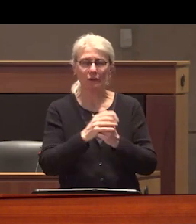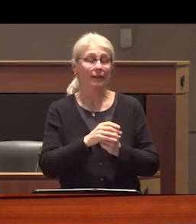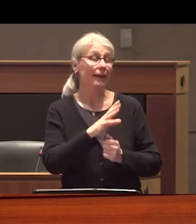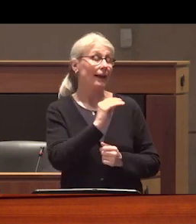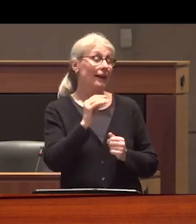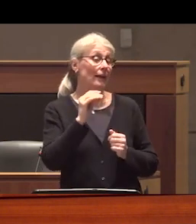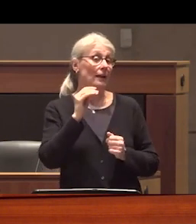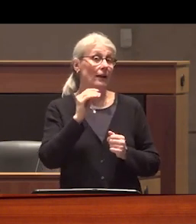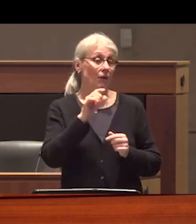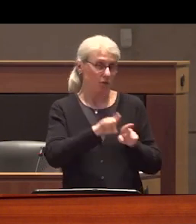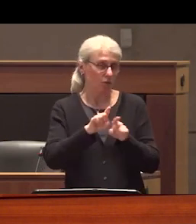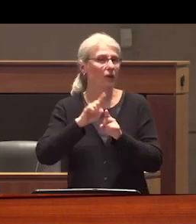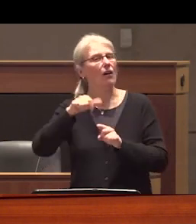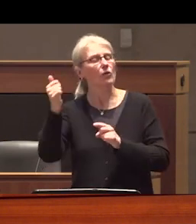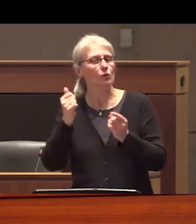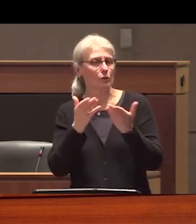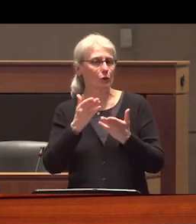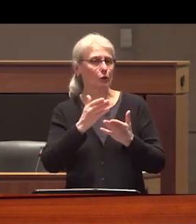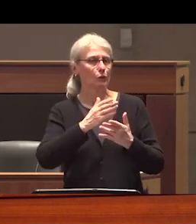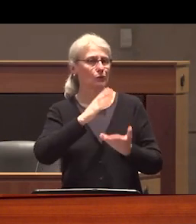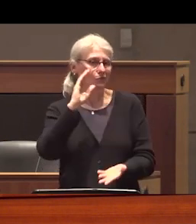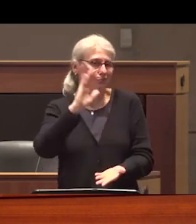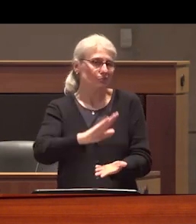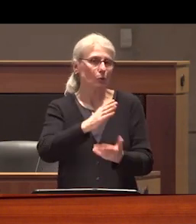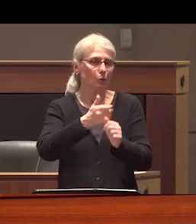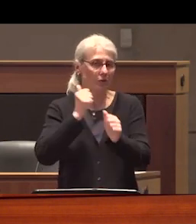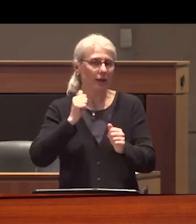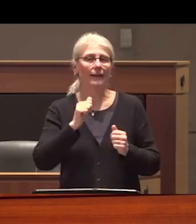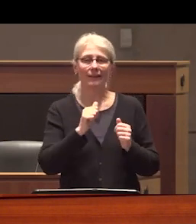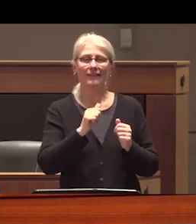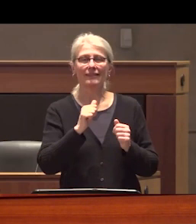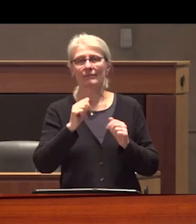services to prevent drug use from being used as a reason to remove children from their families